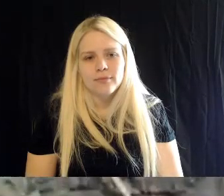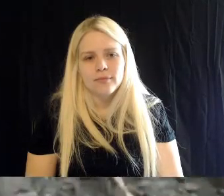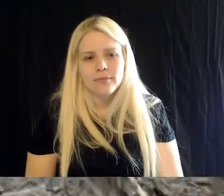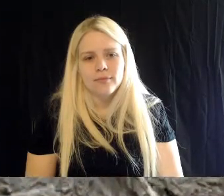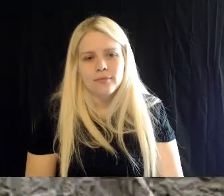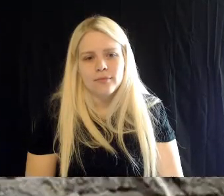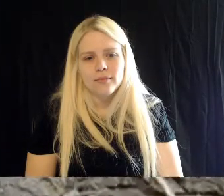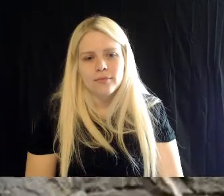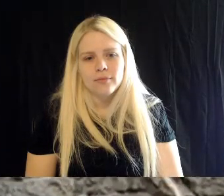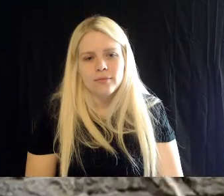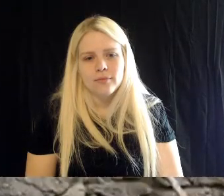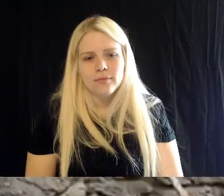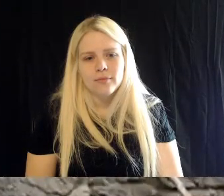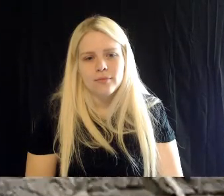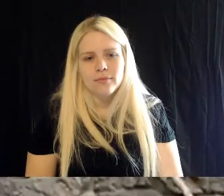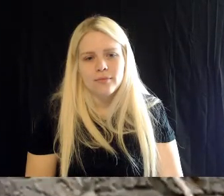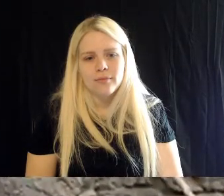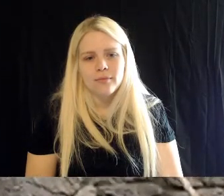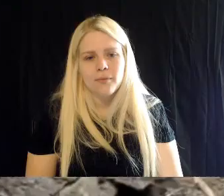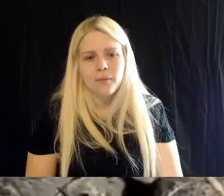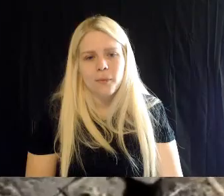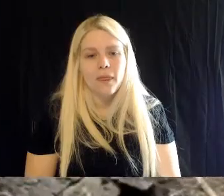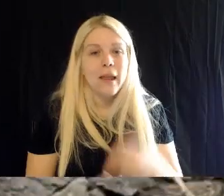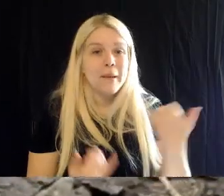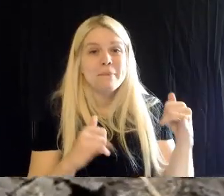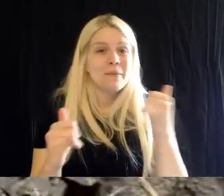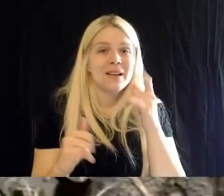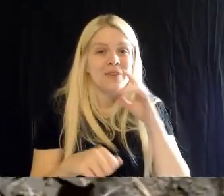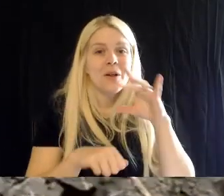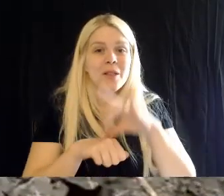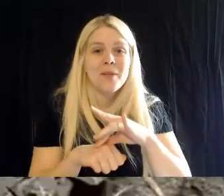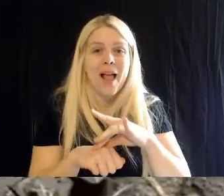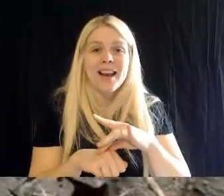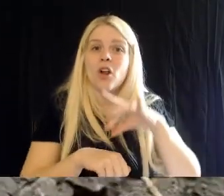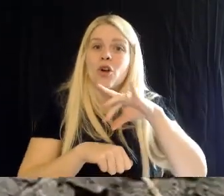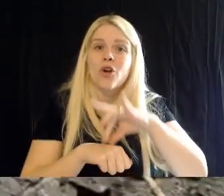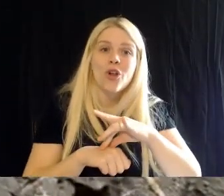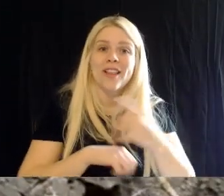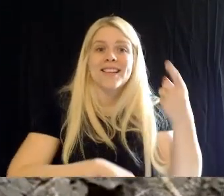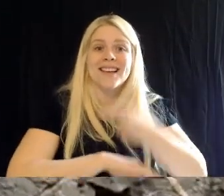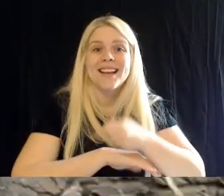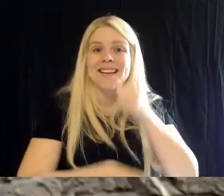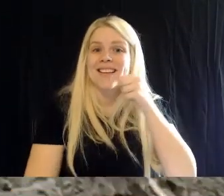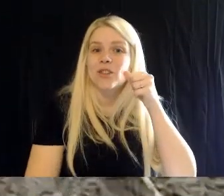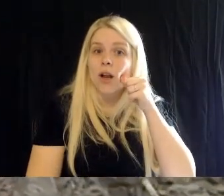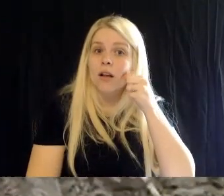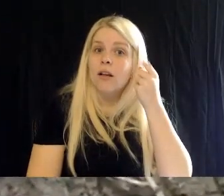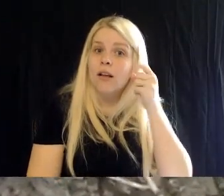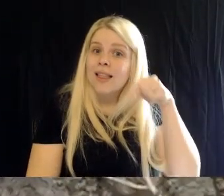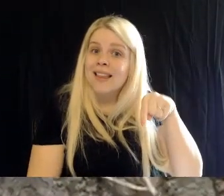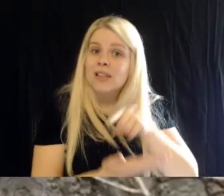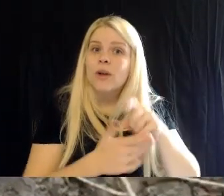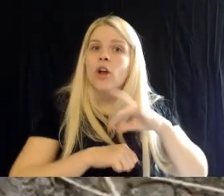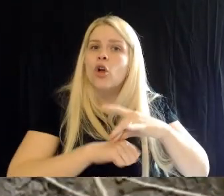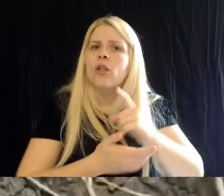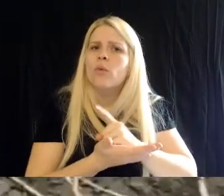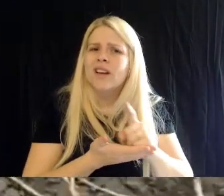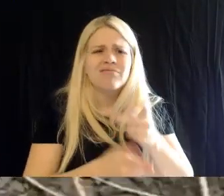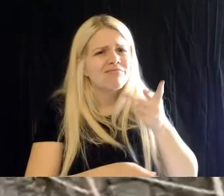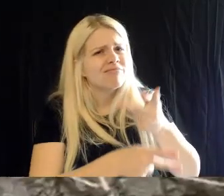Party for the planet, gang. Yesterday was Earth Day. It's Earth Day week, all week long. Don't forget to take care of Mother Earth. There's plenty of information on